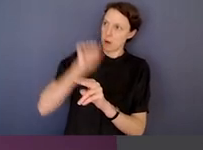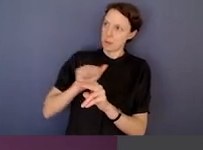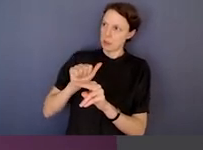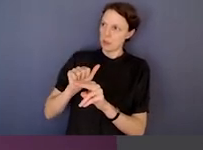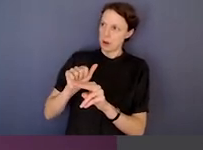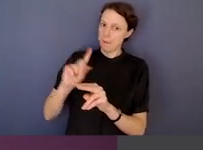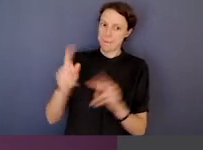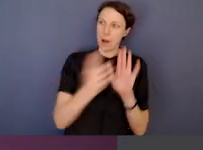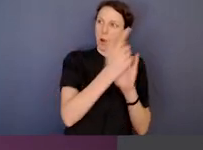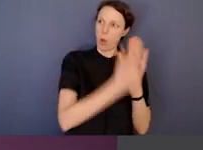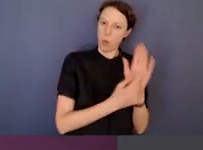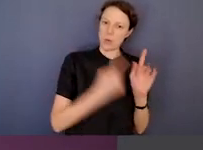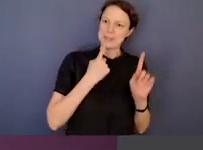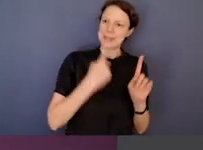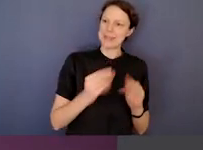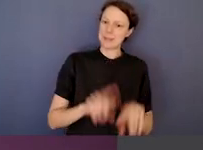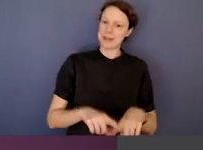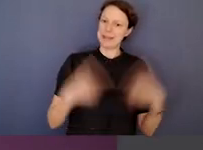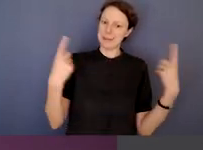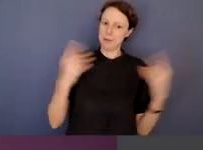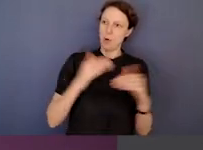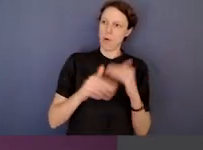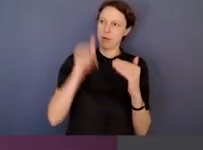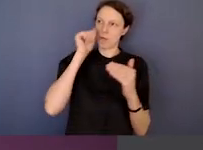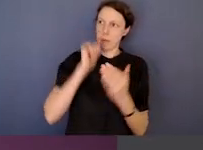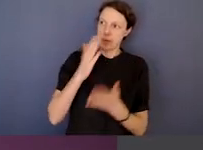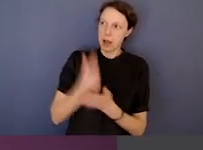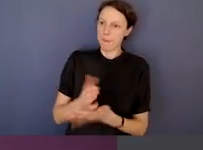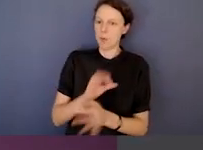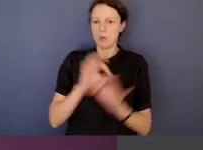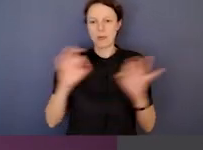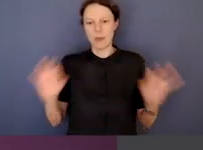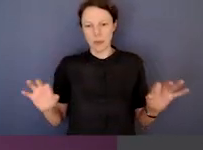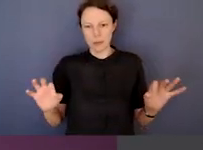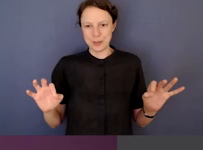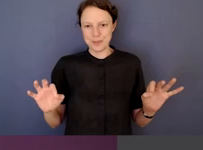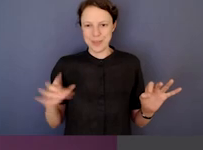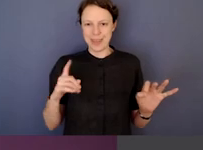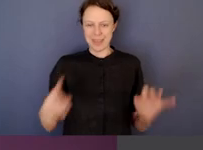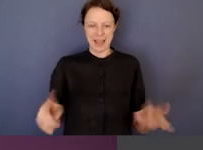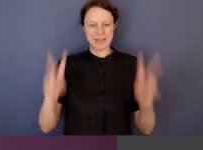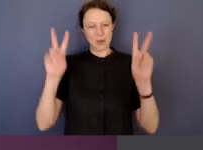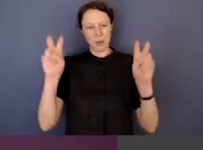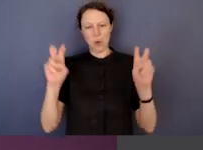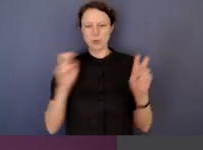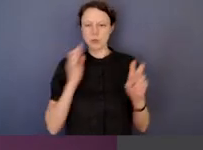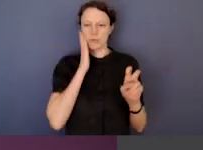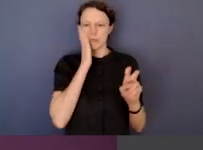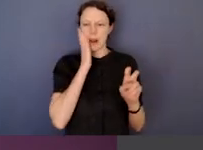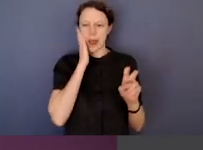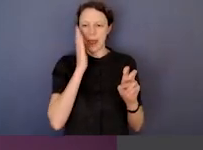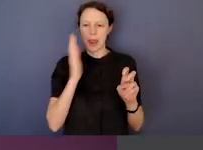of corruption and what the law says corruption is. And that is that area of gray corruption